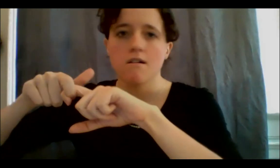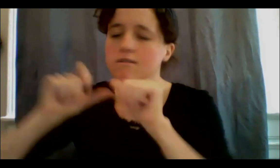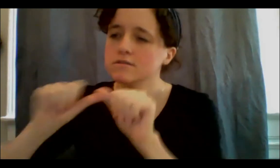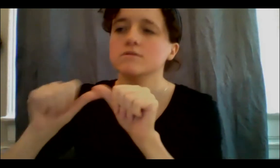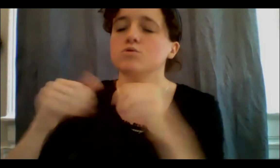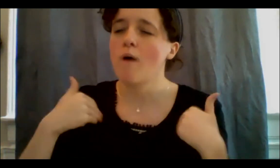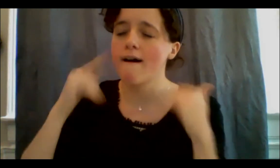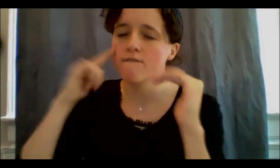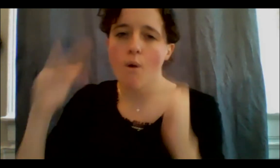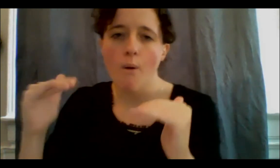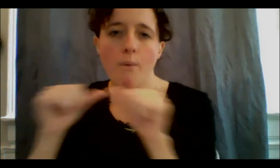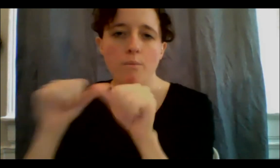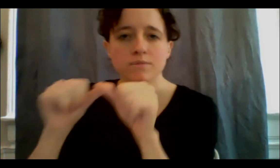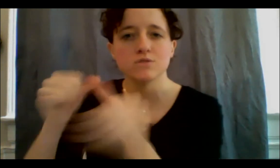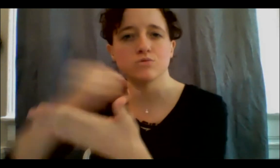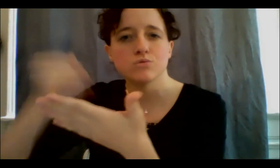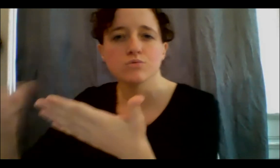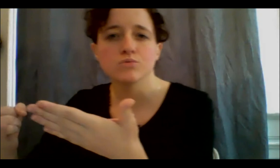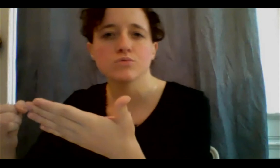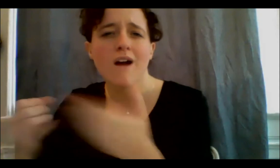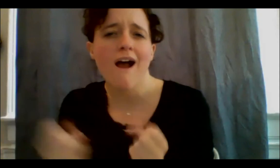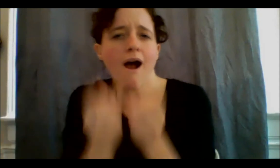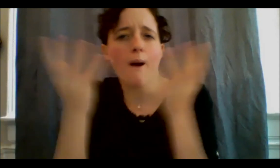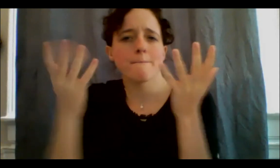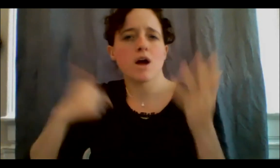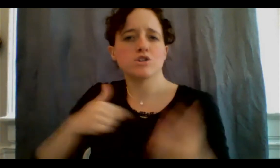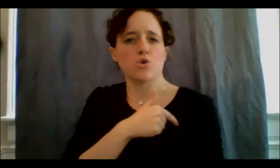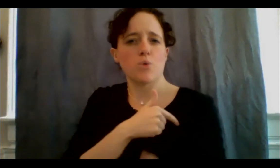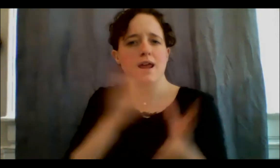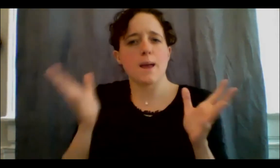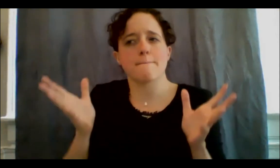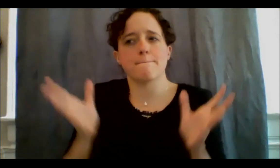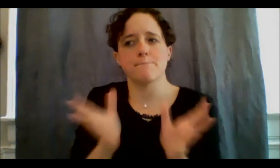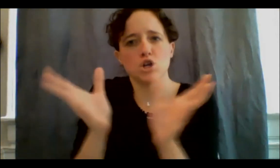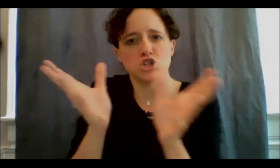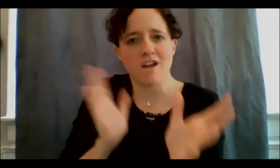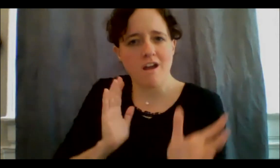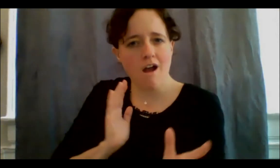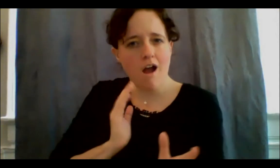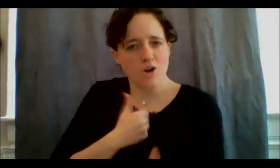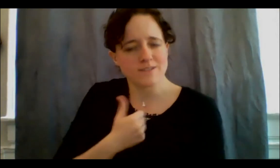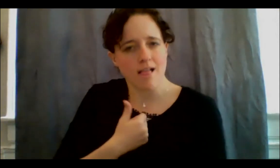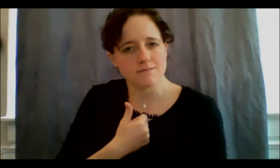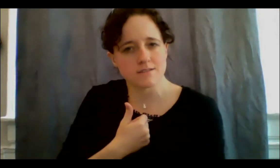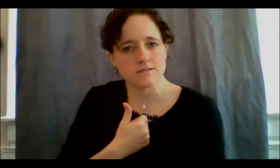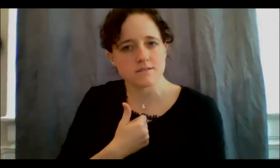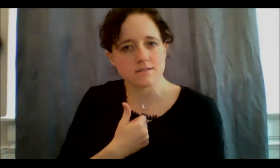how much are we pushing ourselves, and are taking work when we also need to take care